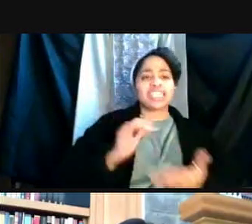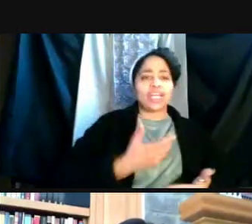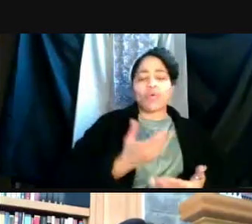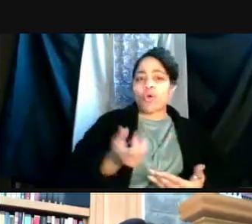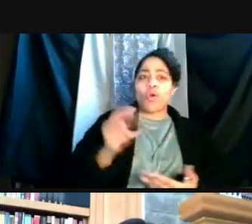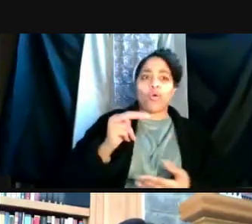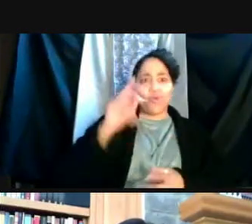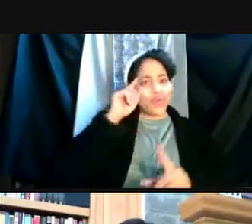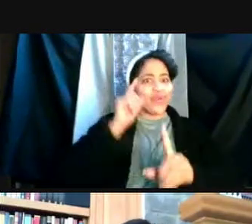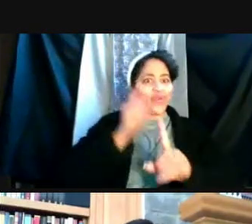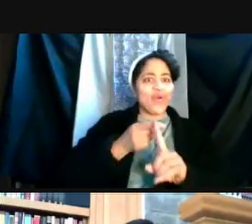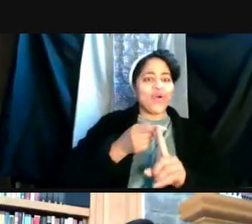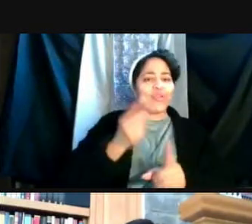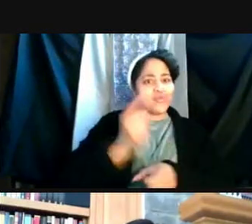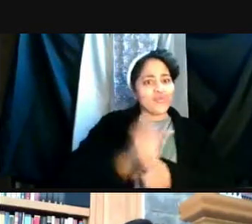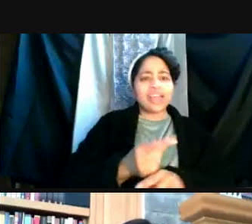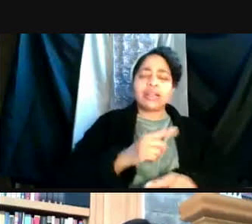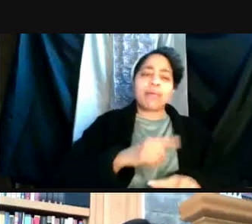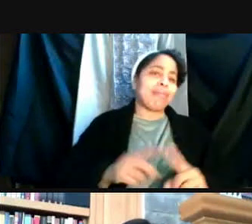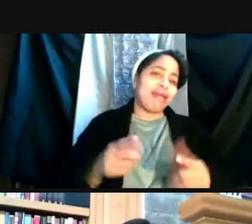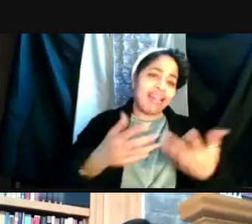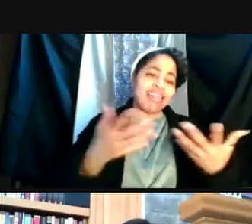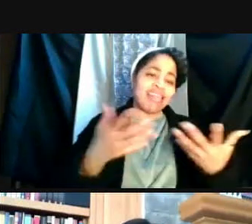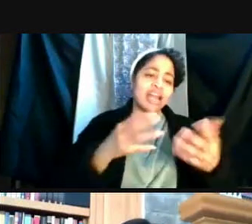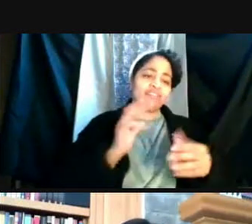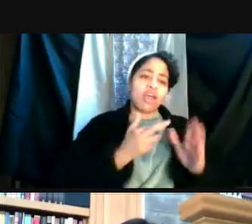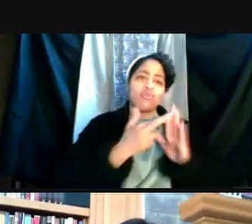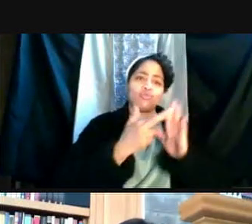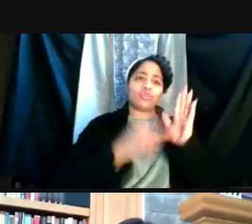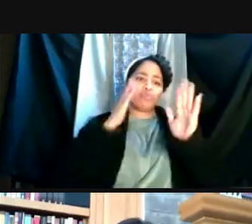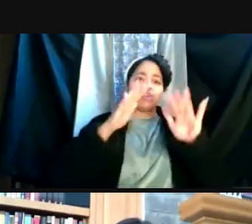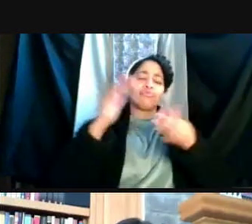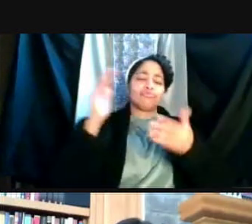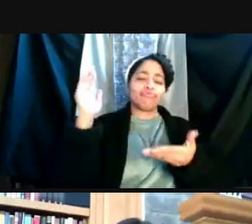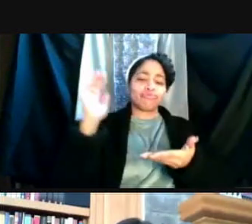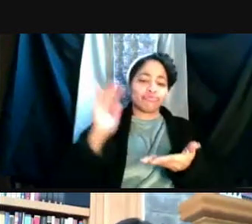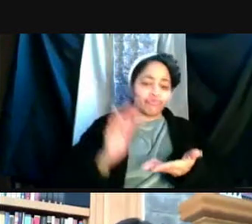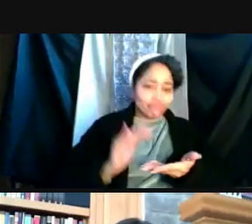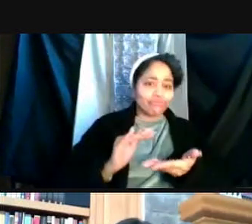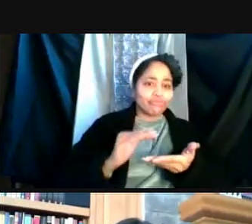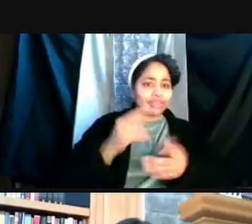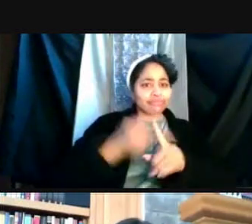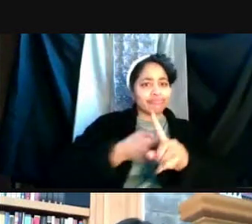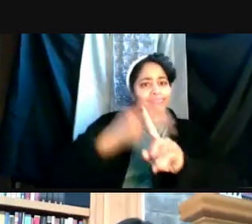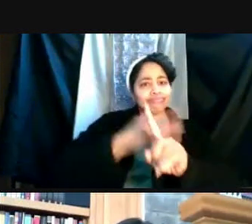And a lot of the restrictions are gonna be relaxed in the months ahead as we simply learn more.